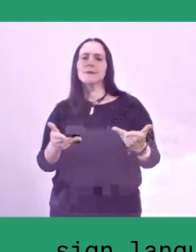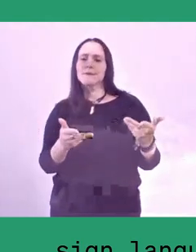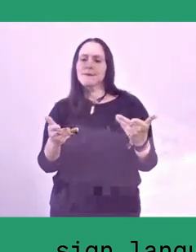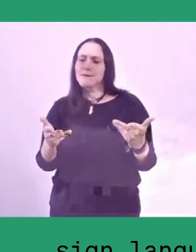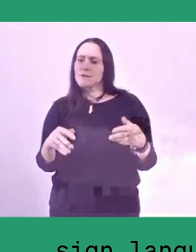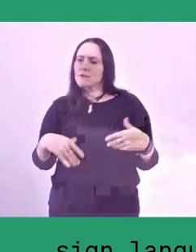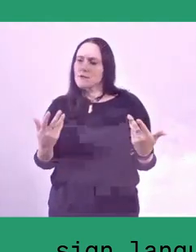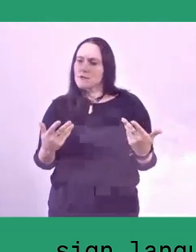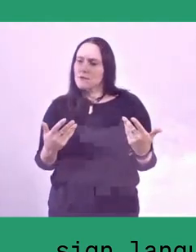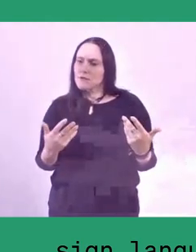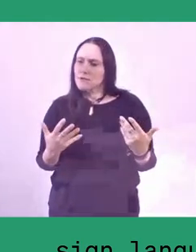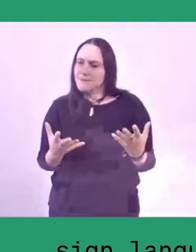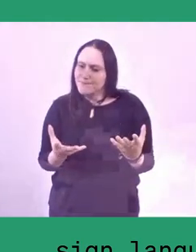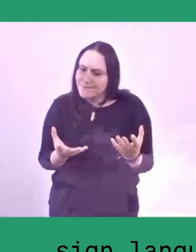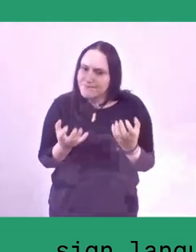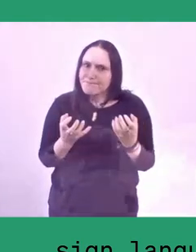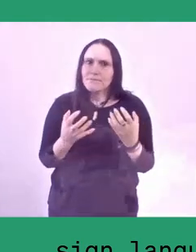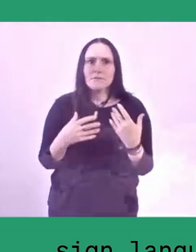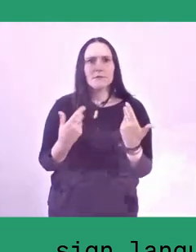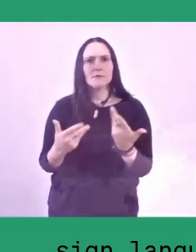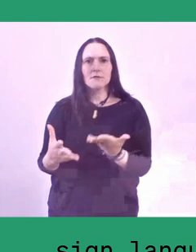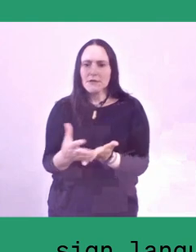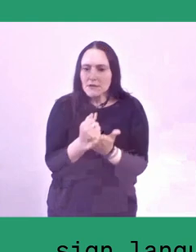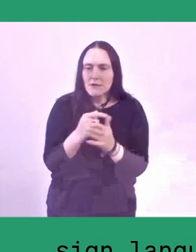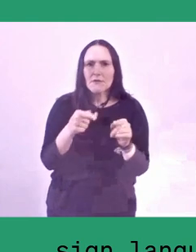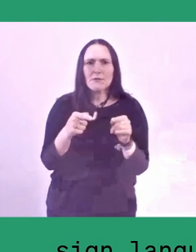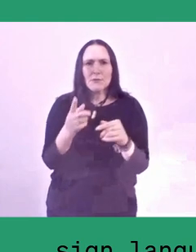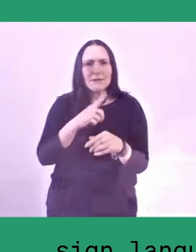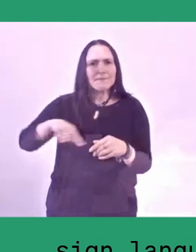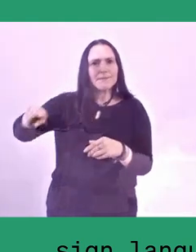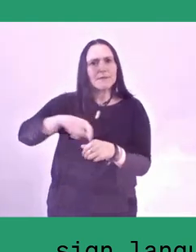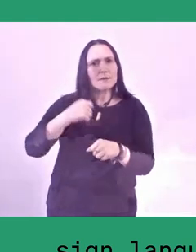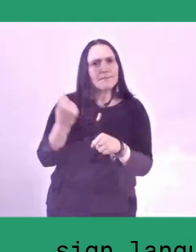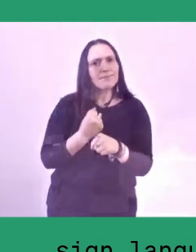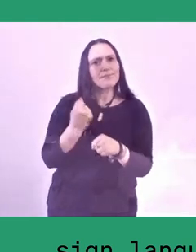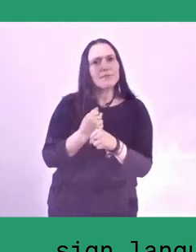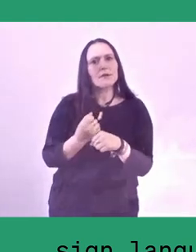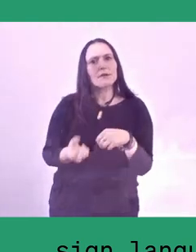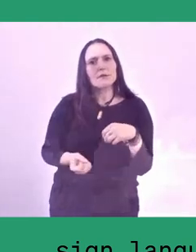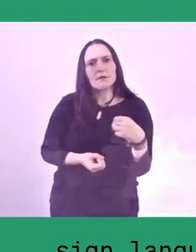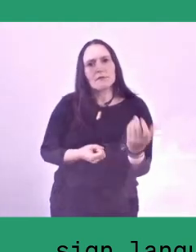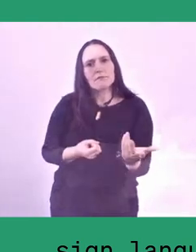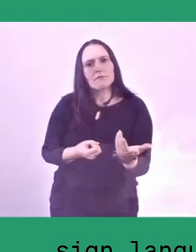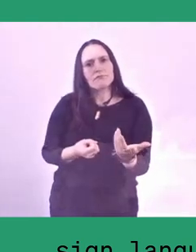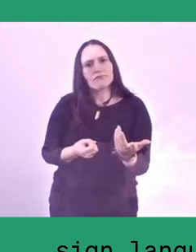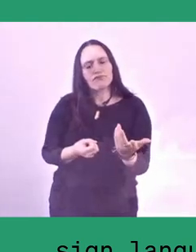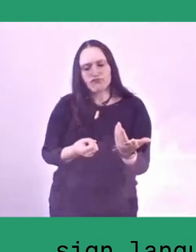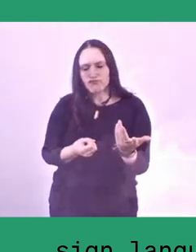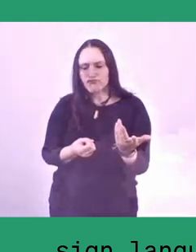is to create an understanding of environmental protection,